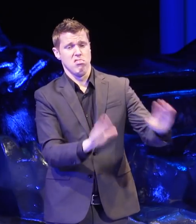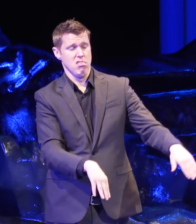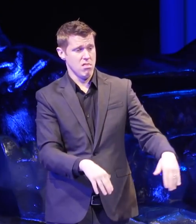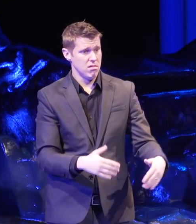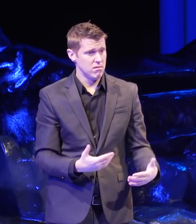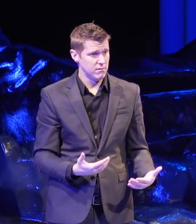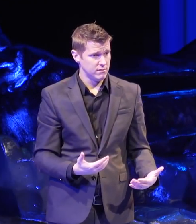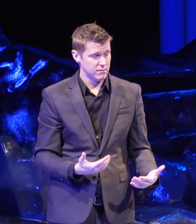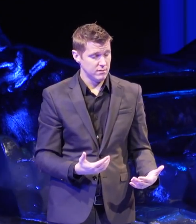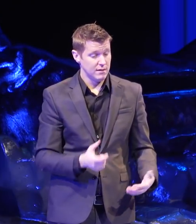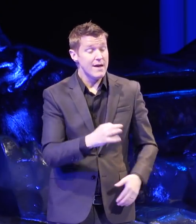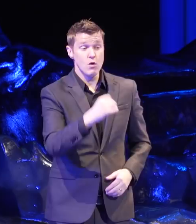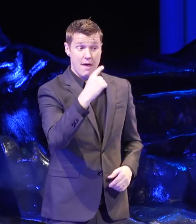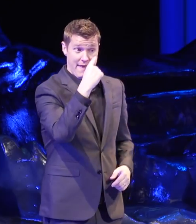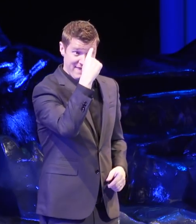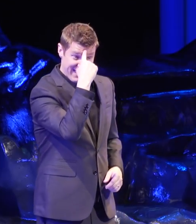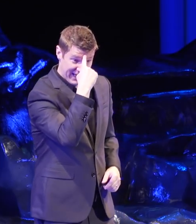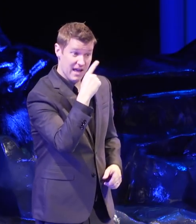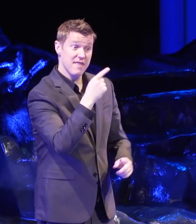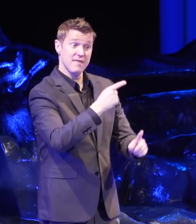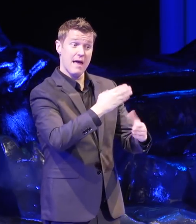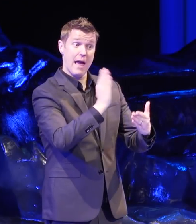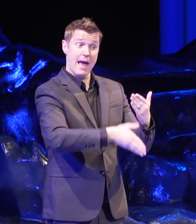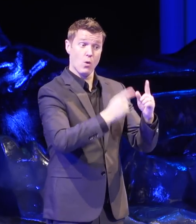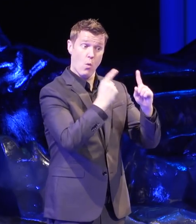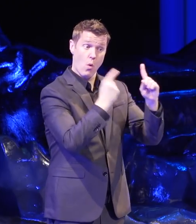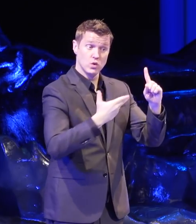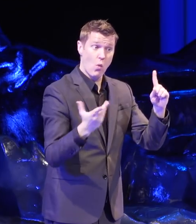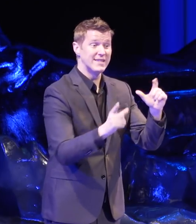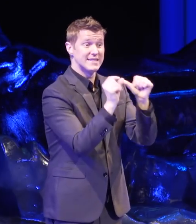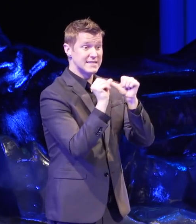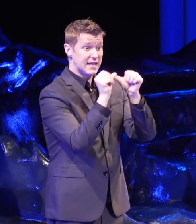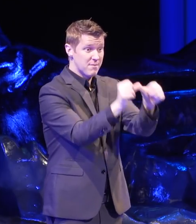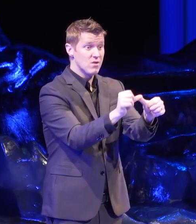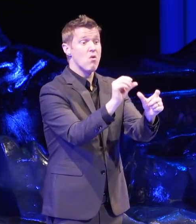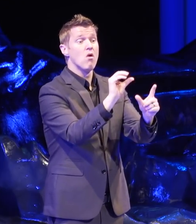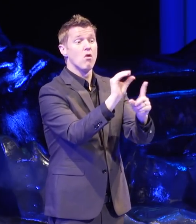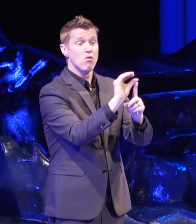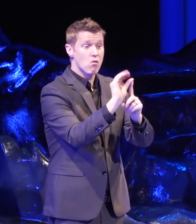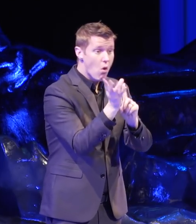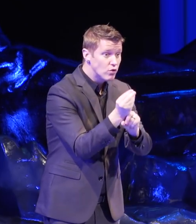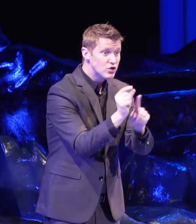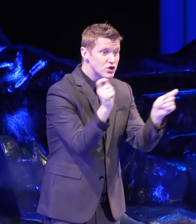If you think the end goal is sustainable culture change, you can't.